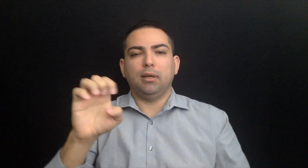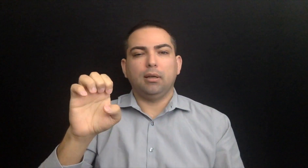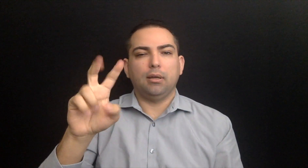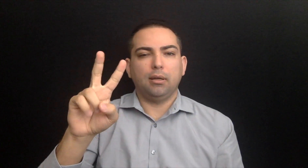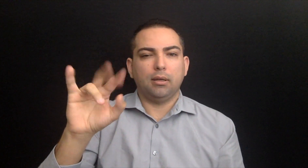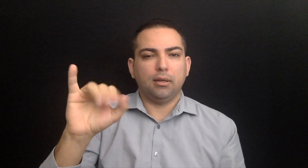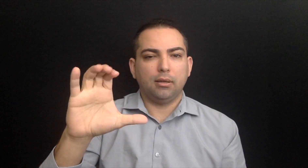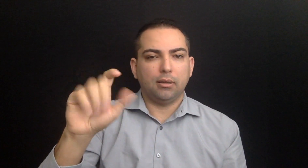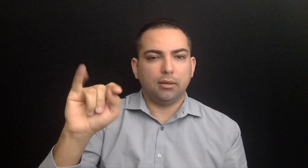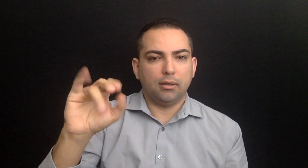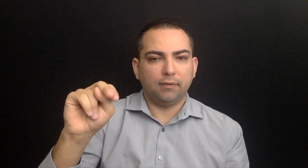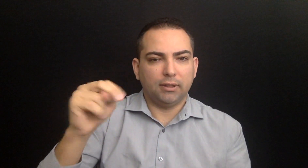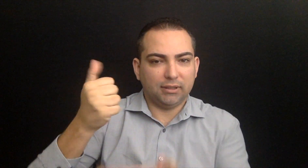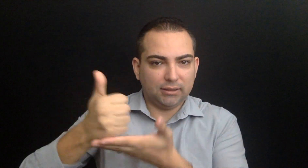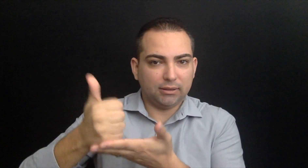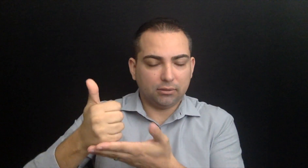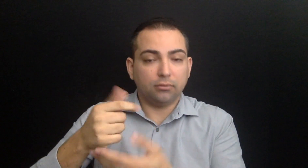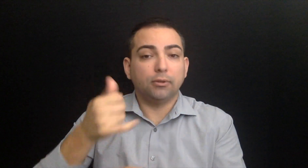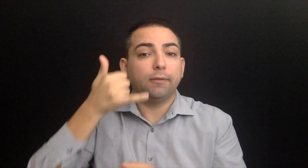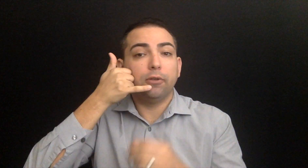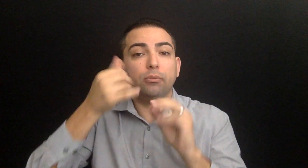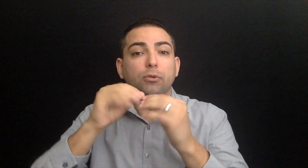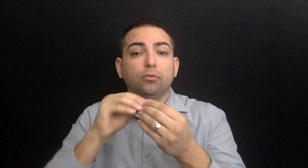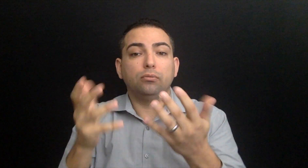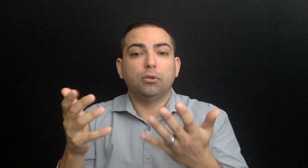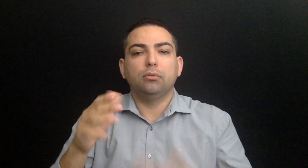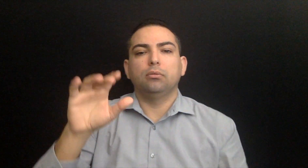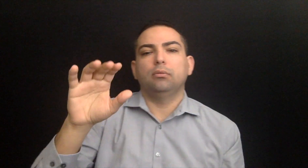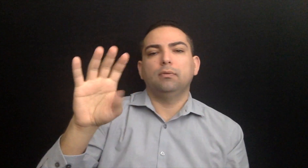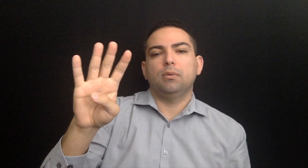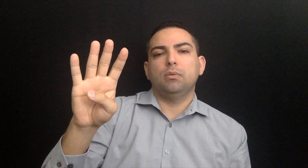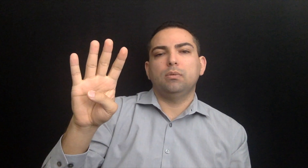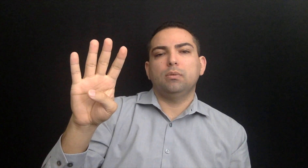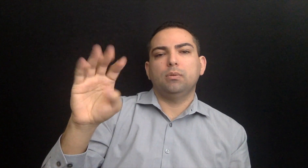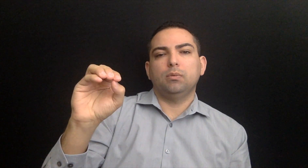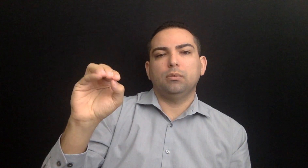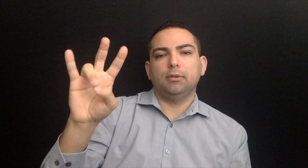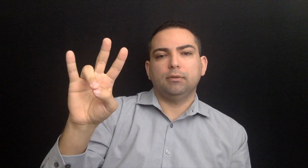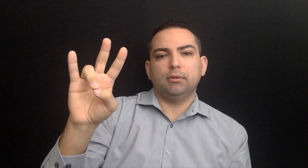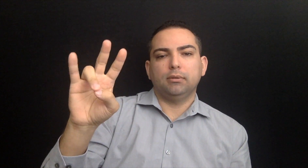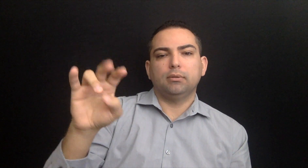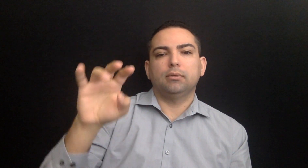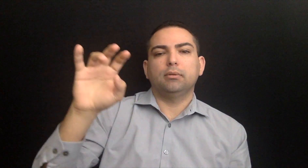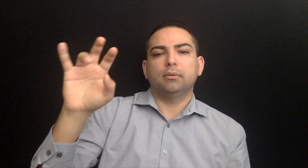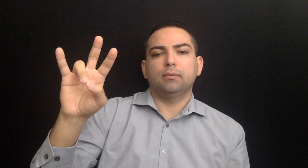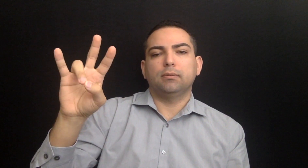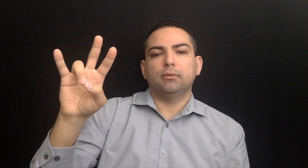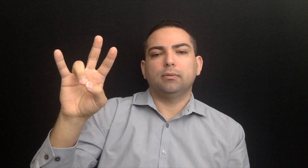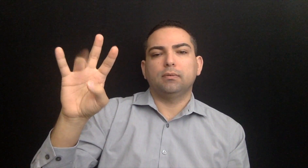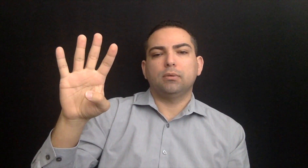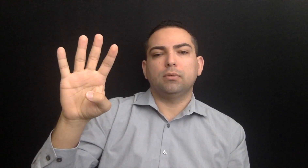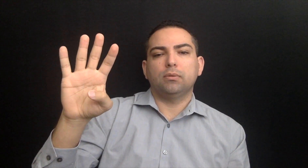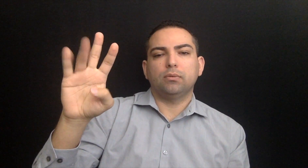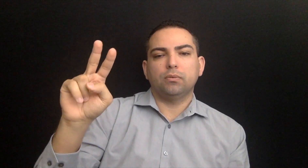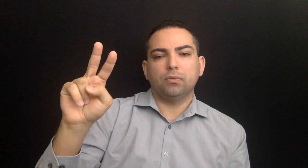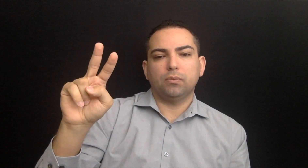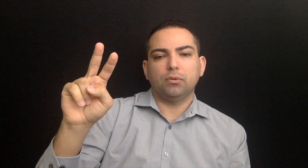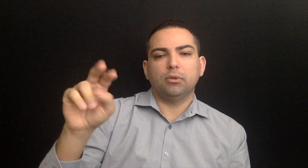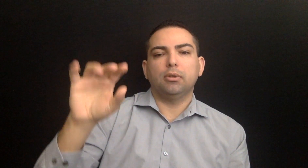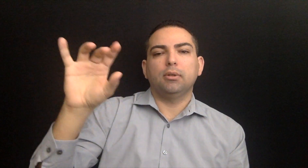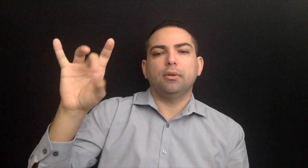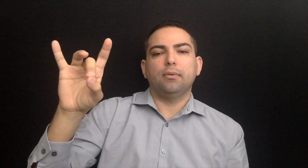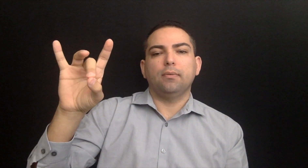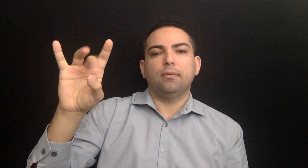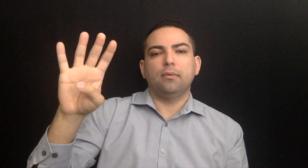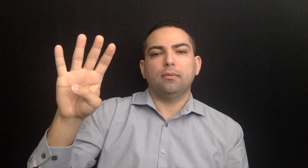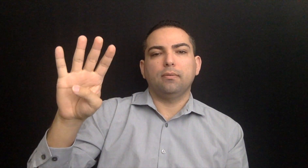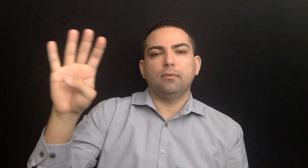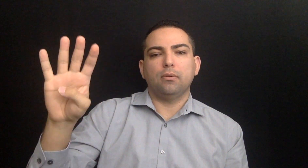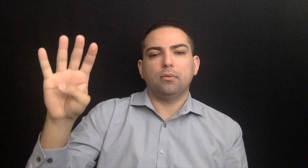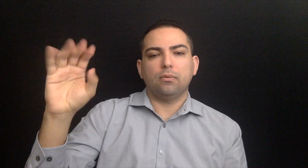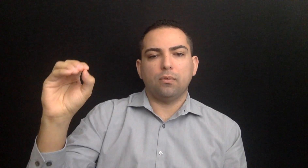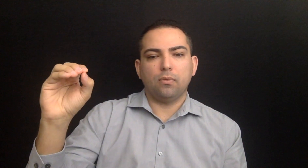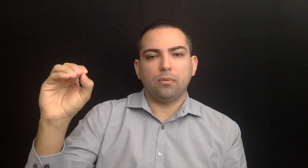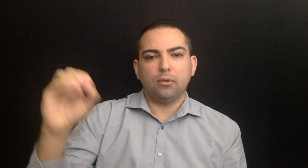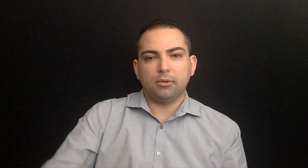Eviction Diversion: 407-742-8440.